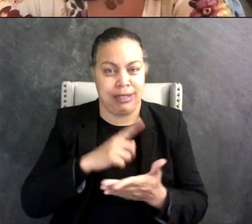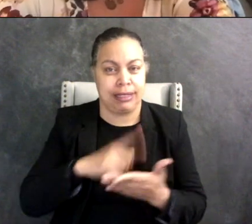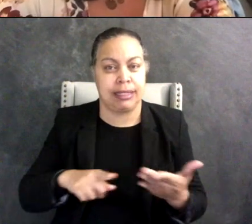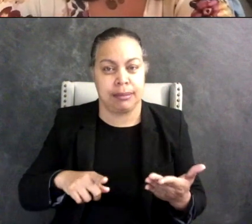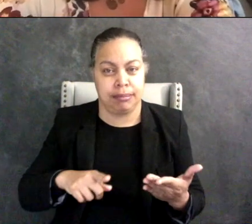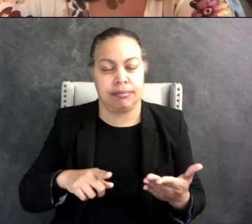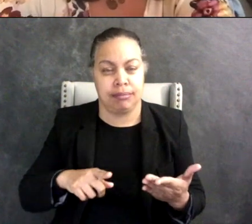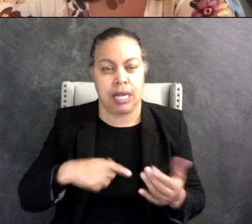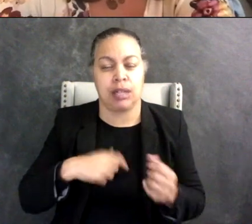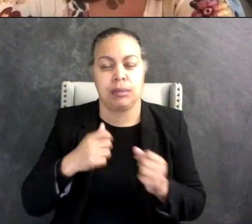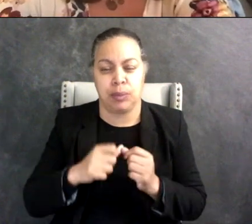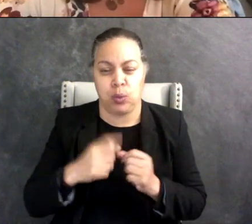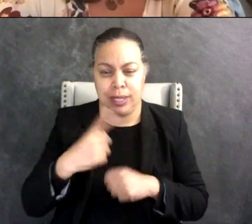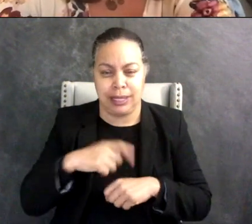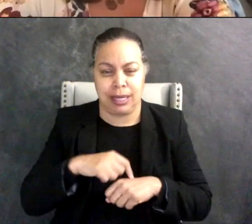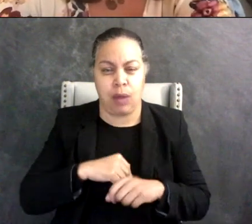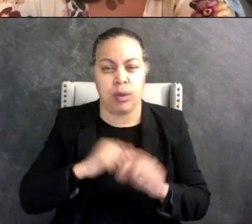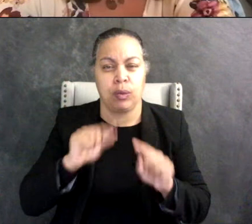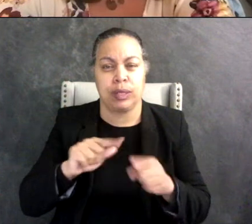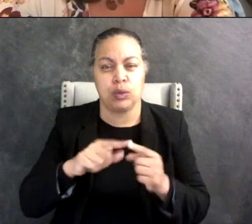one I remember time we went to a restaurant and he brought his iPad